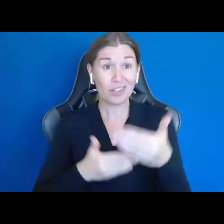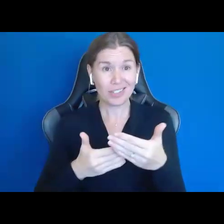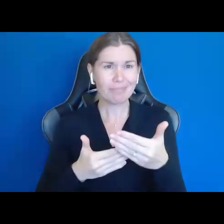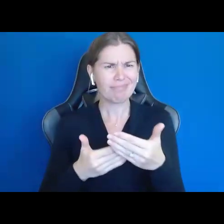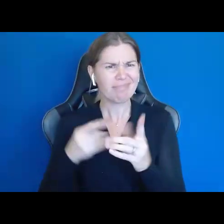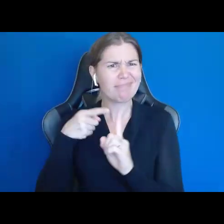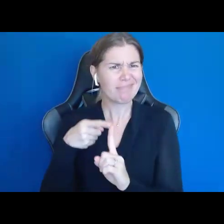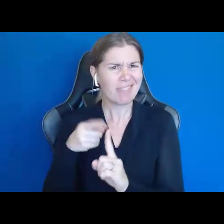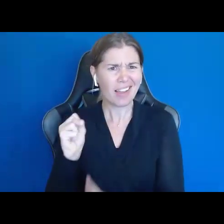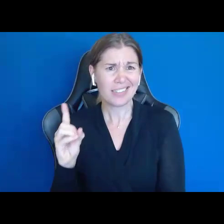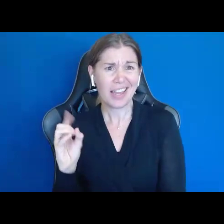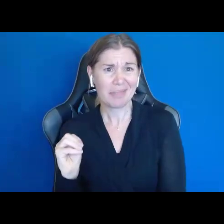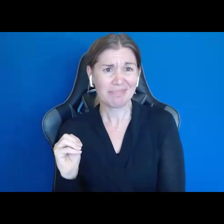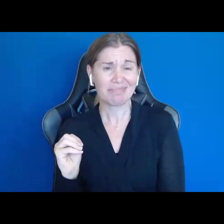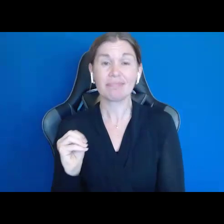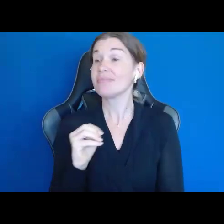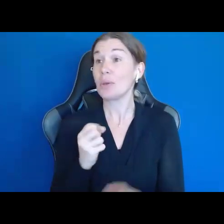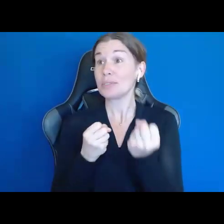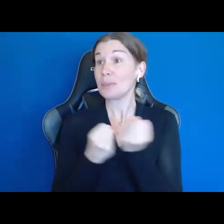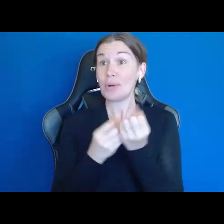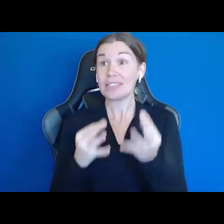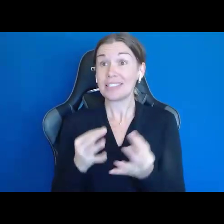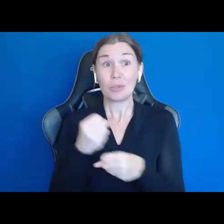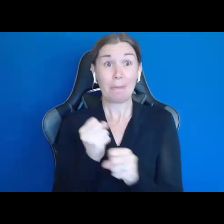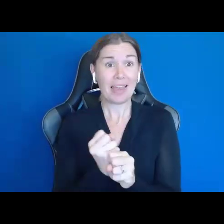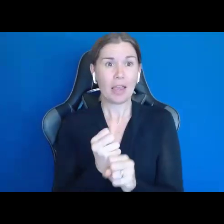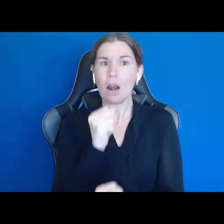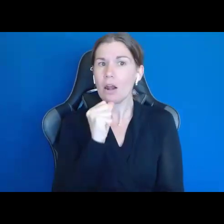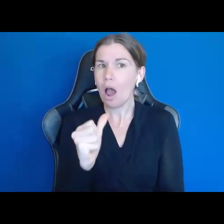So, Supported Decision Making is not just an alternative to guardianship; it's a way